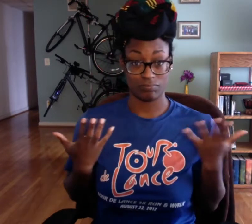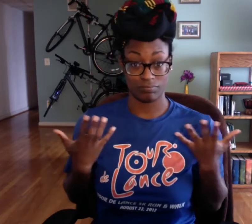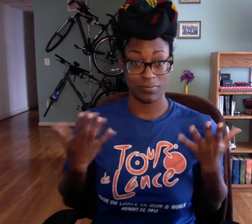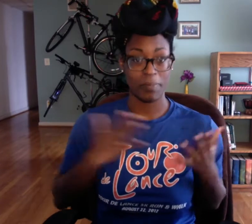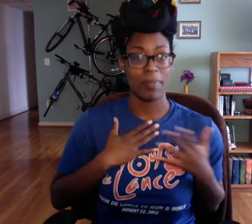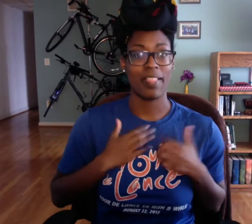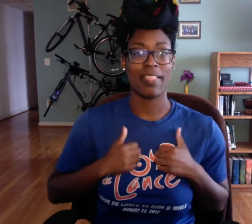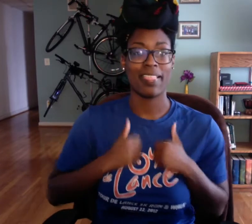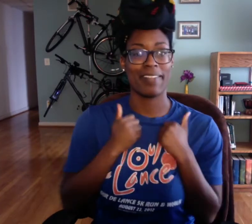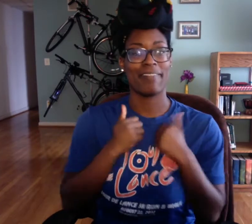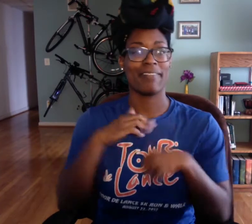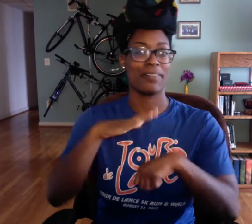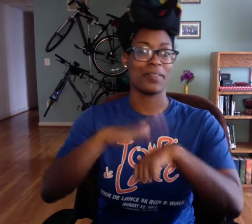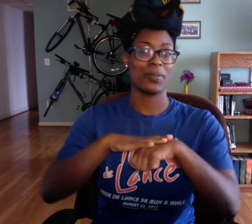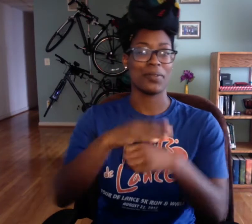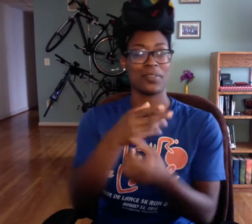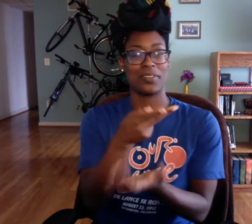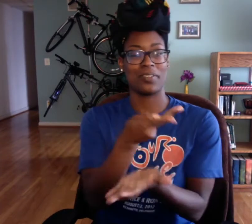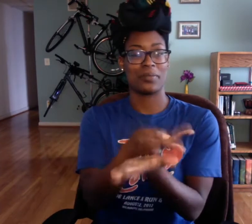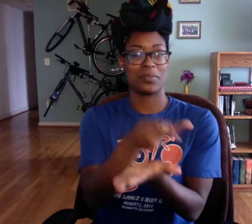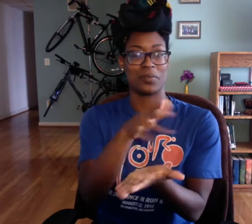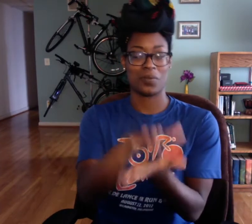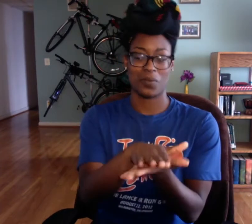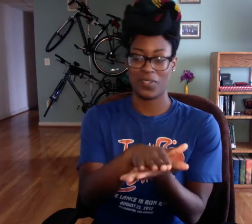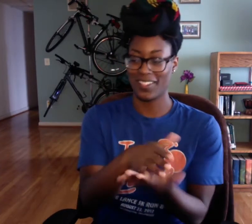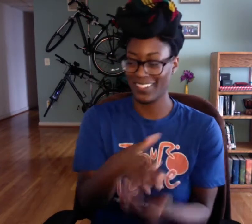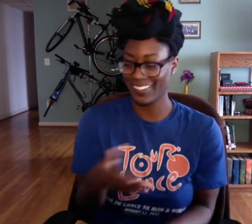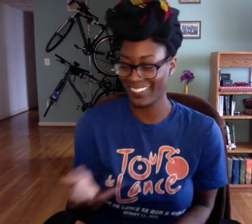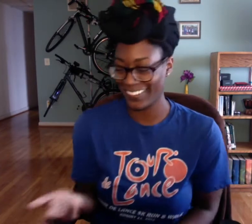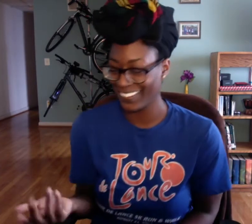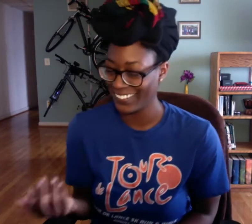And I call it, "my life on grad school."